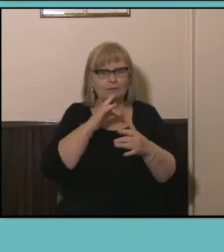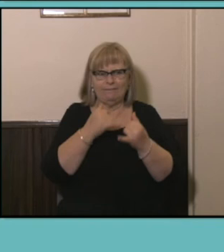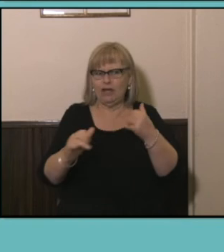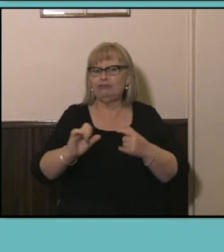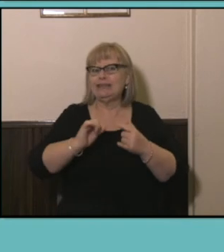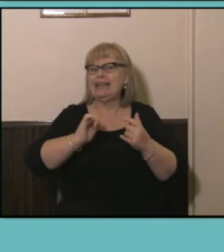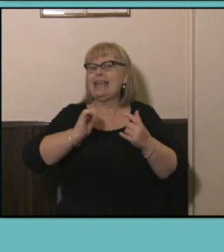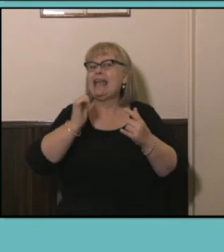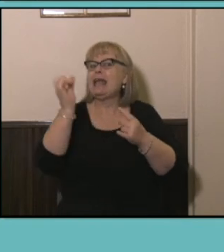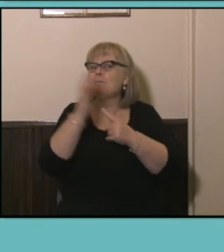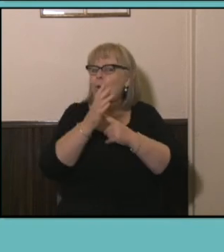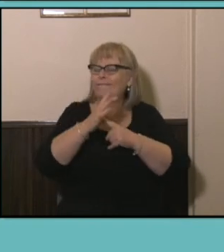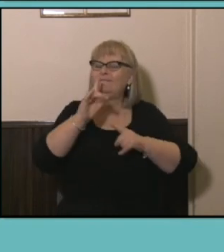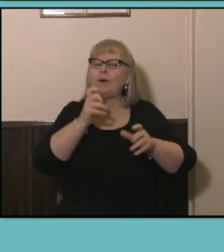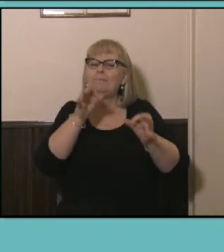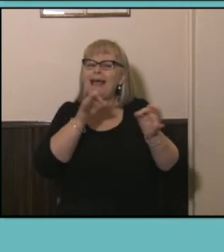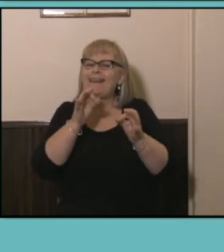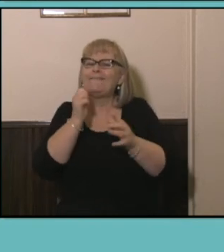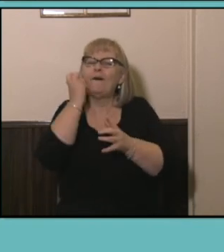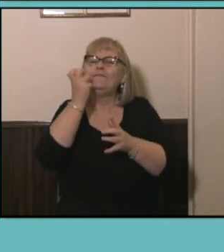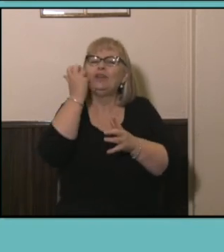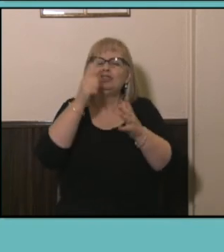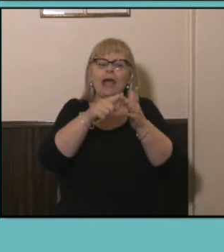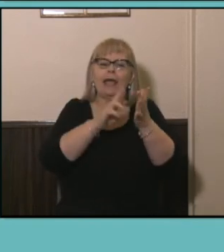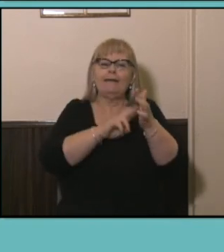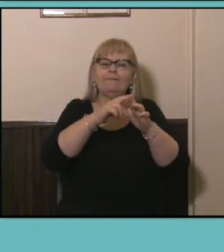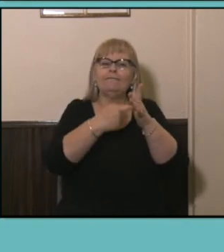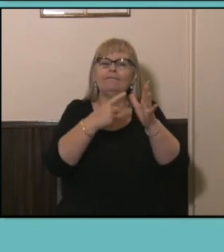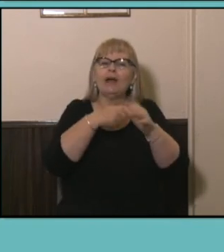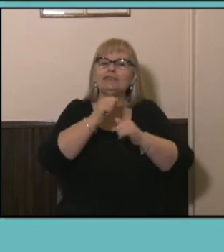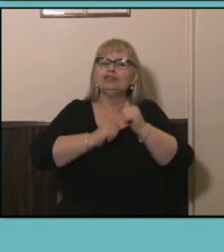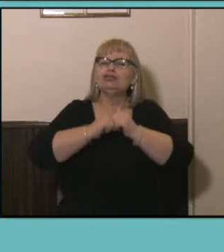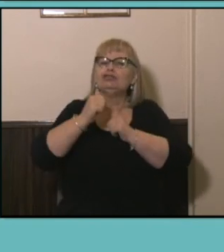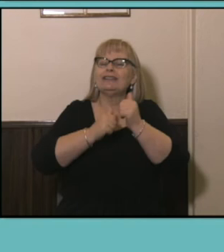comes to planning for infrastructure and services in in state government budgets.